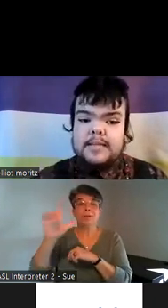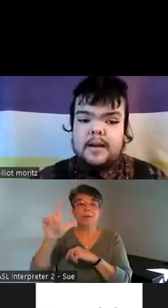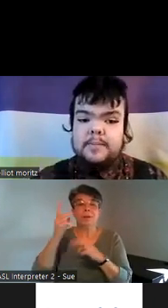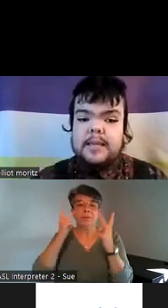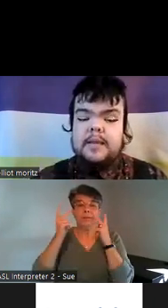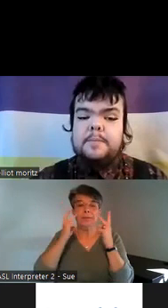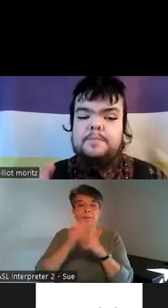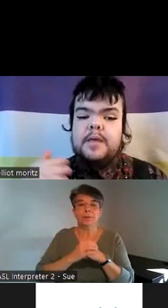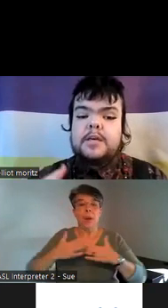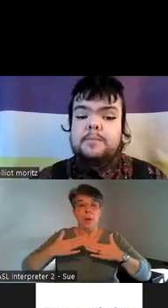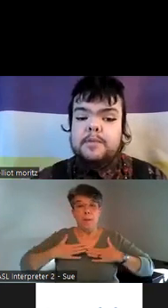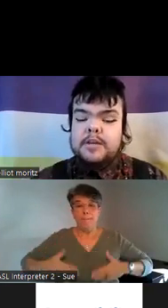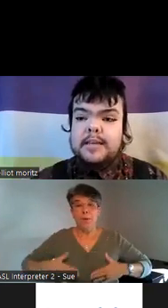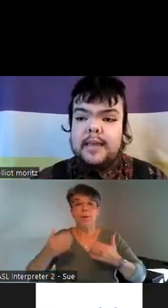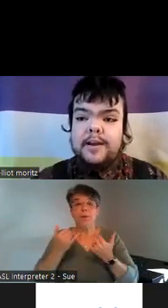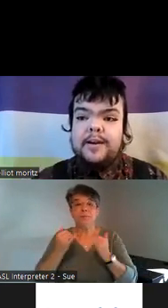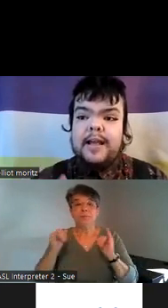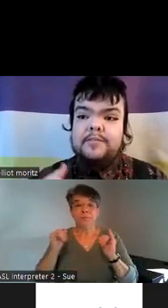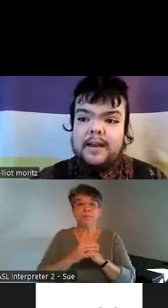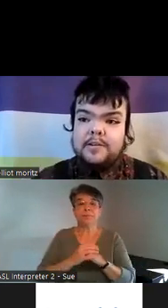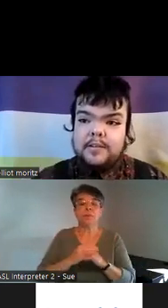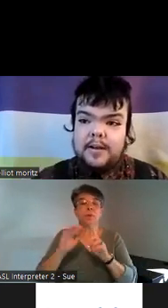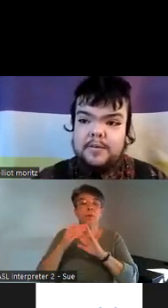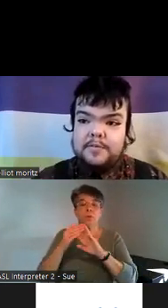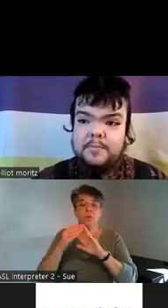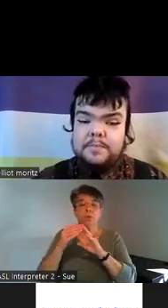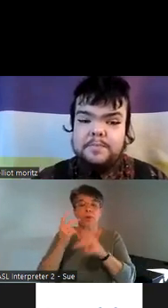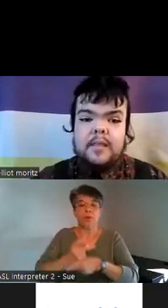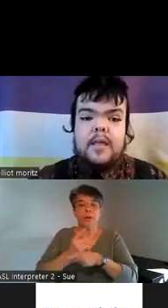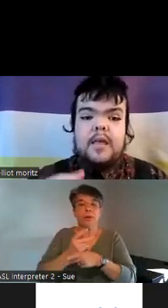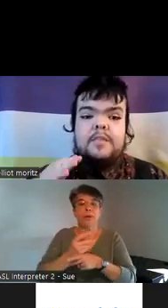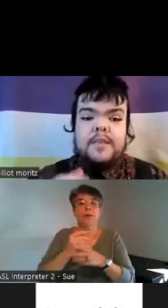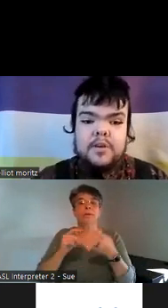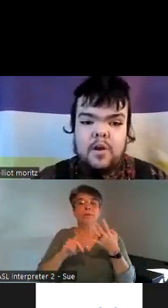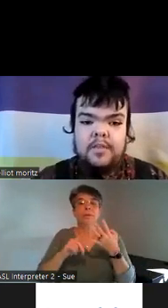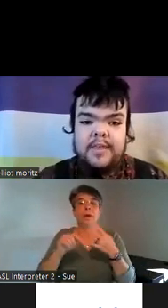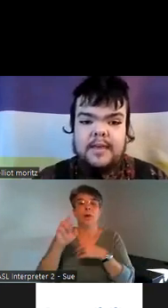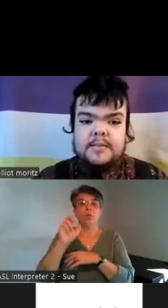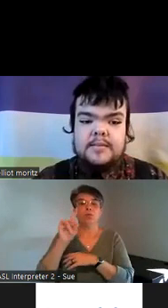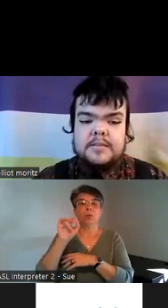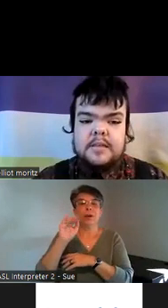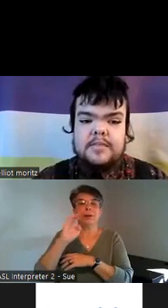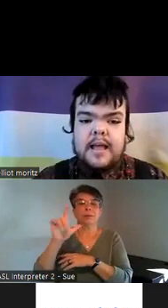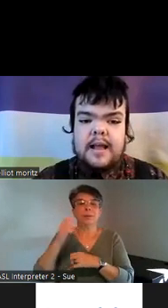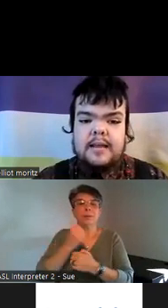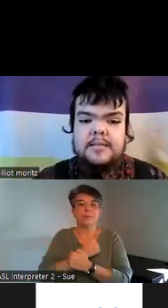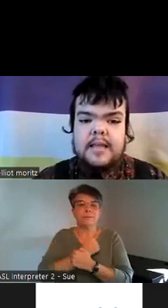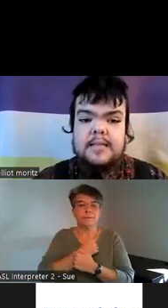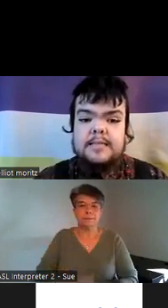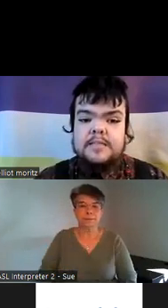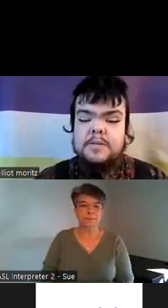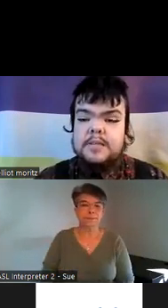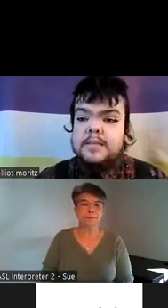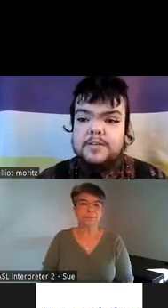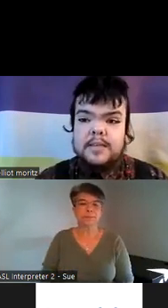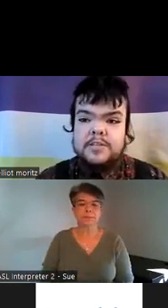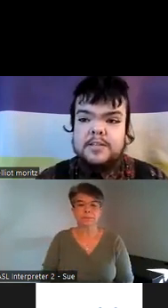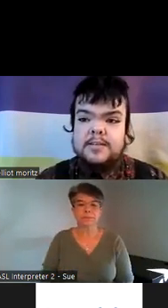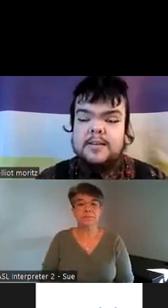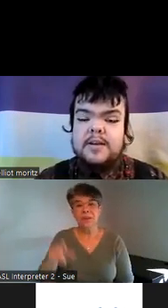autonomy Community Care and radical love these are all things that exist within the intersection